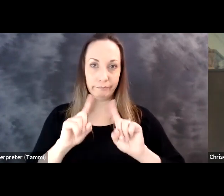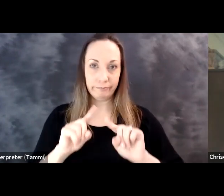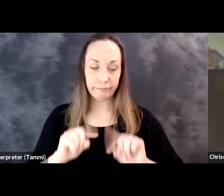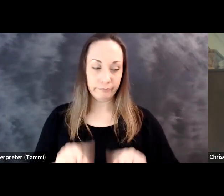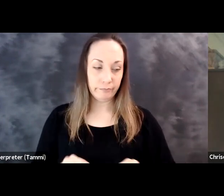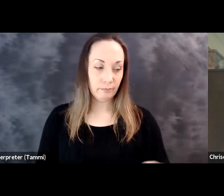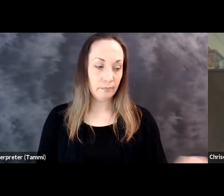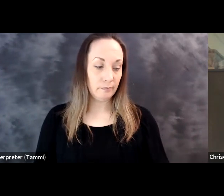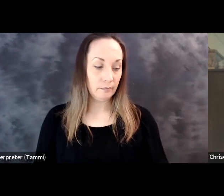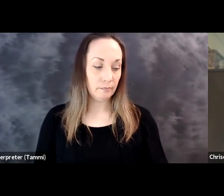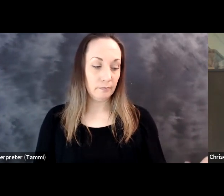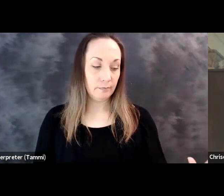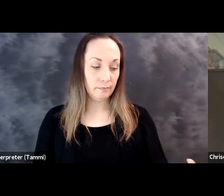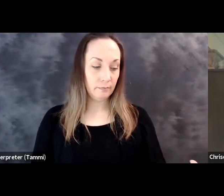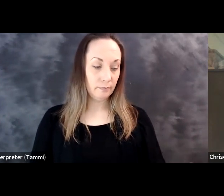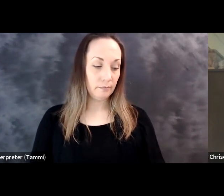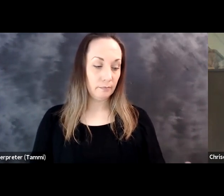Information is coming in in real-time